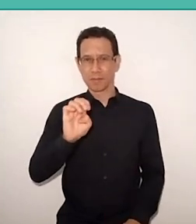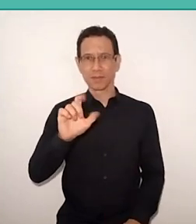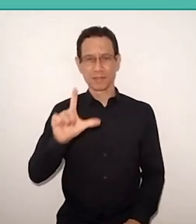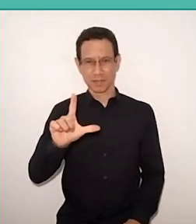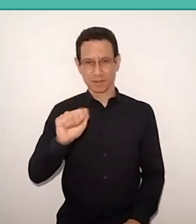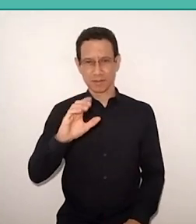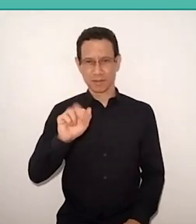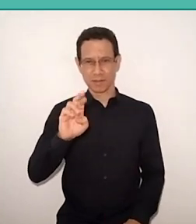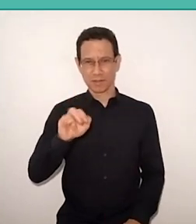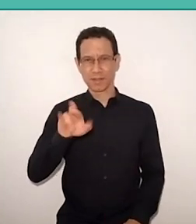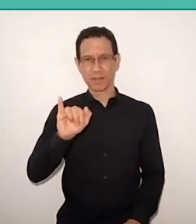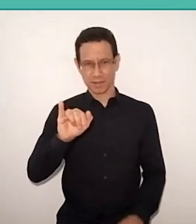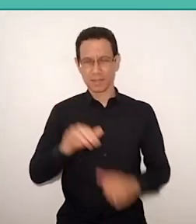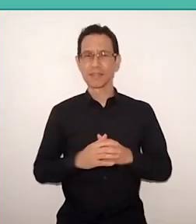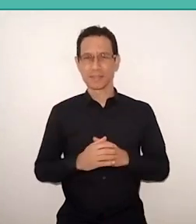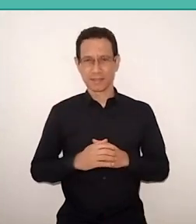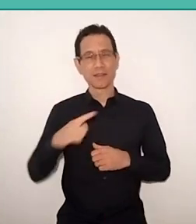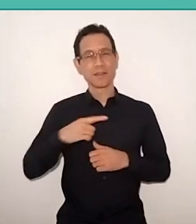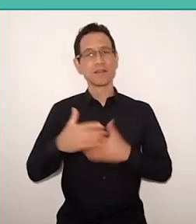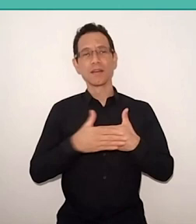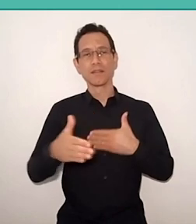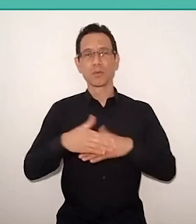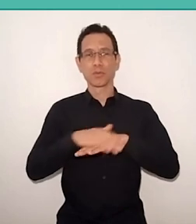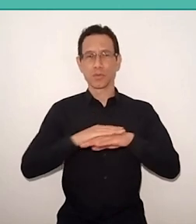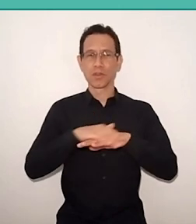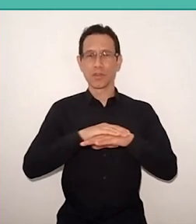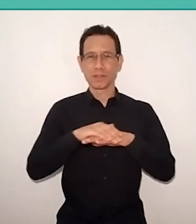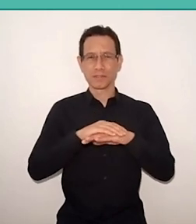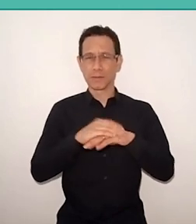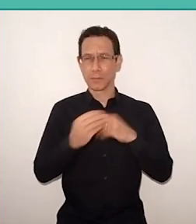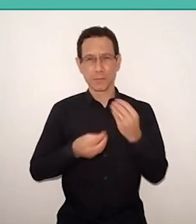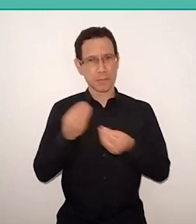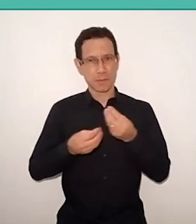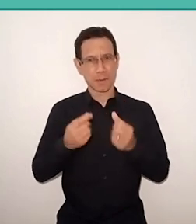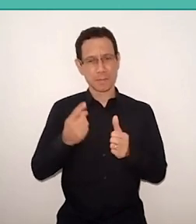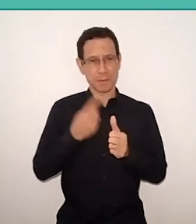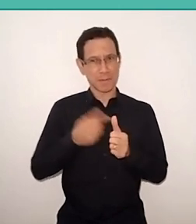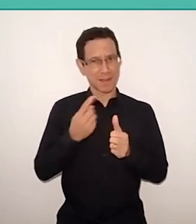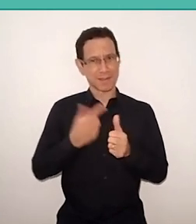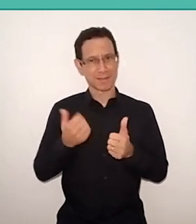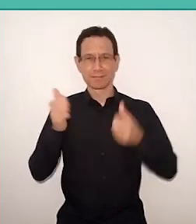who will come to discuss the issue, in the first speech, in the first theme,